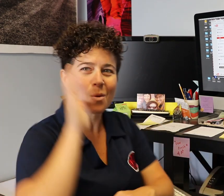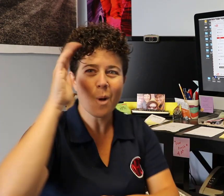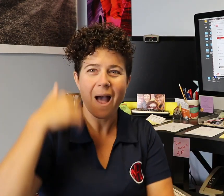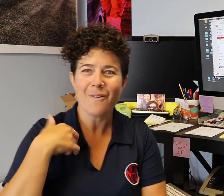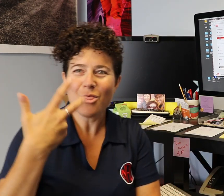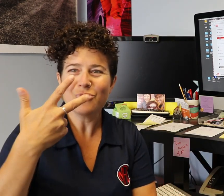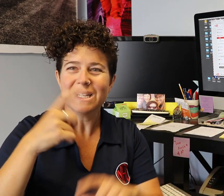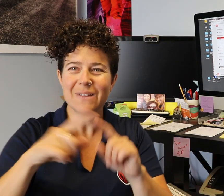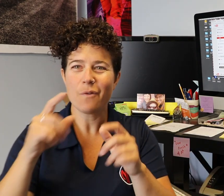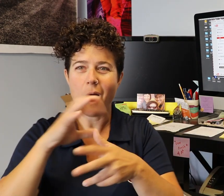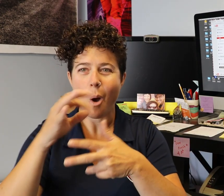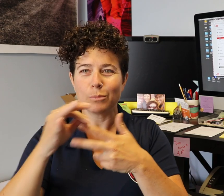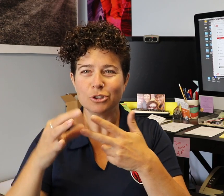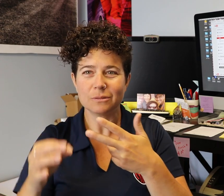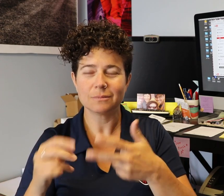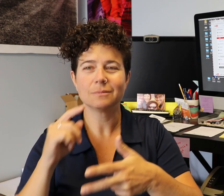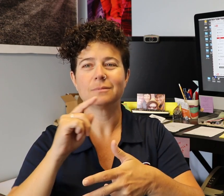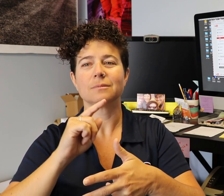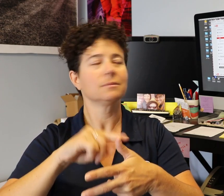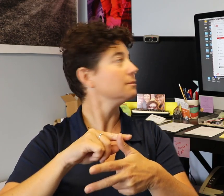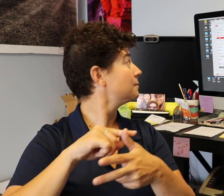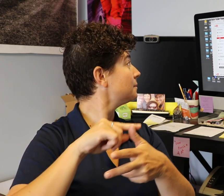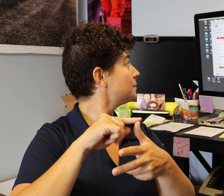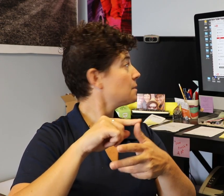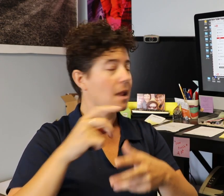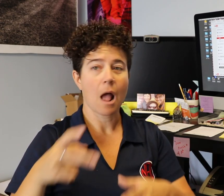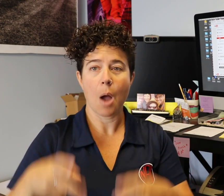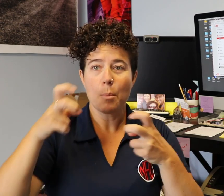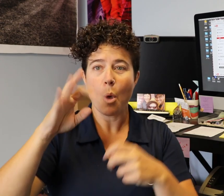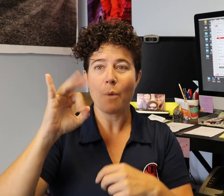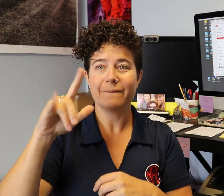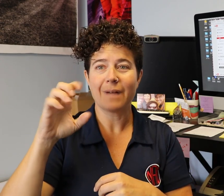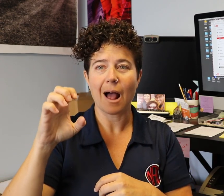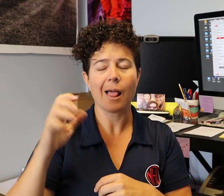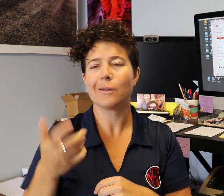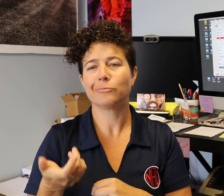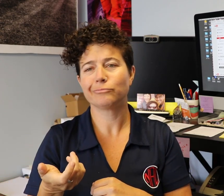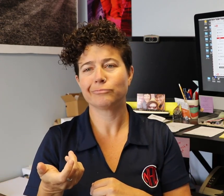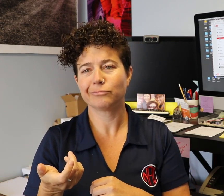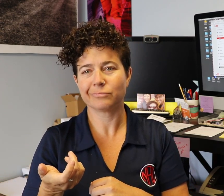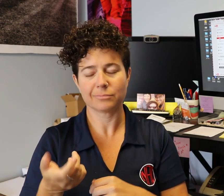You will have three options to choose from: 1. upload file (does not work here)